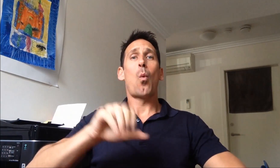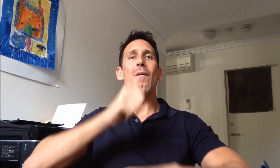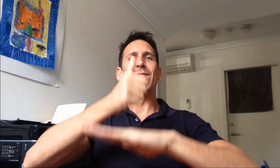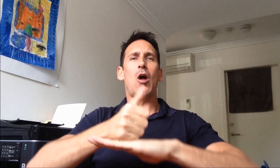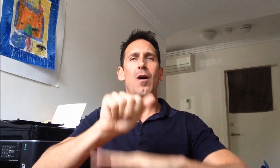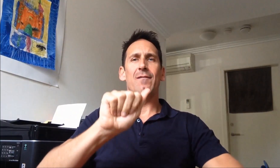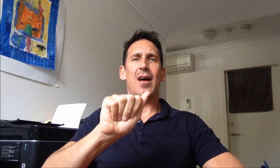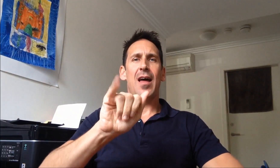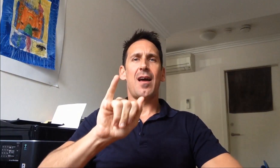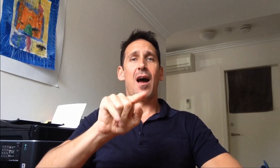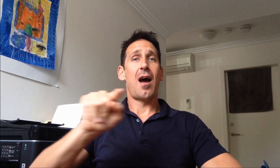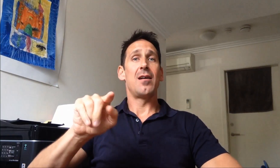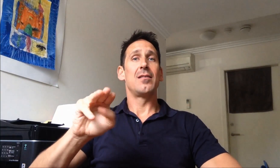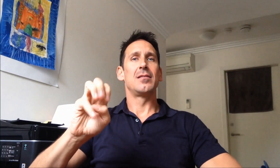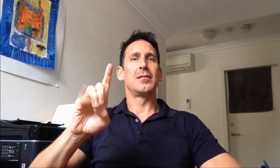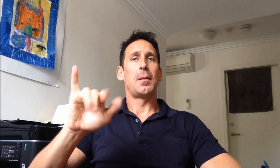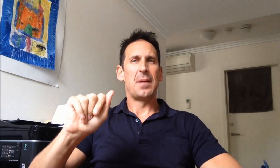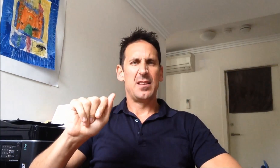I am co-founder of Ai-Media.